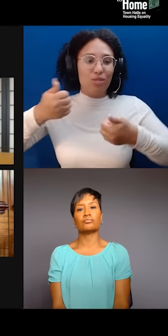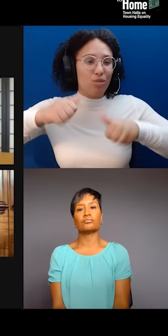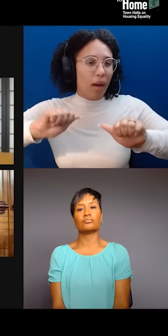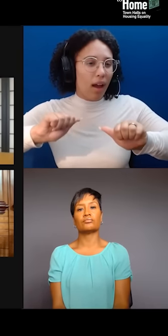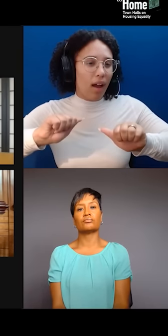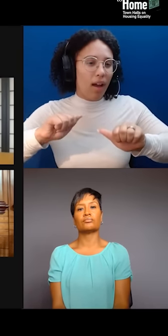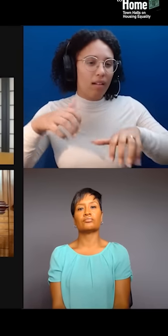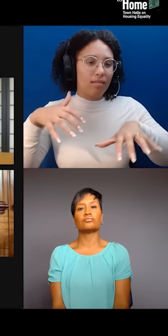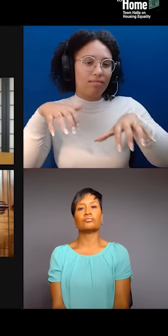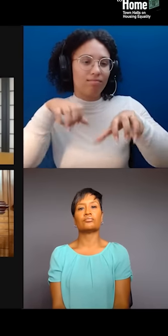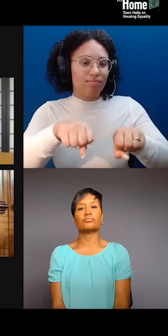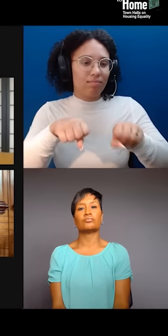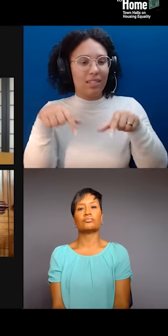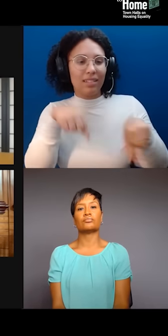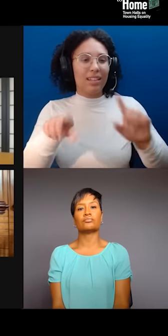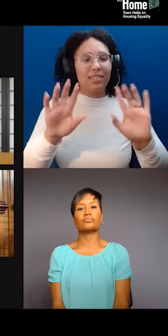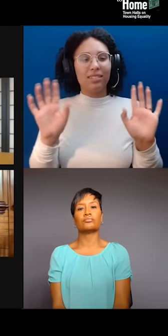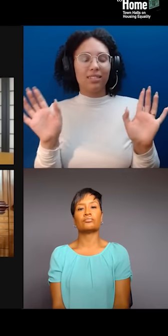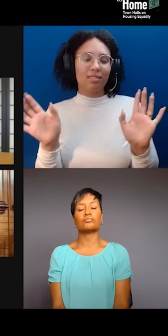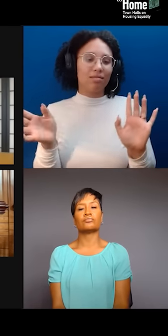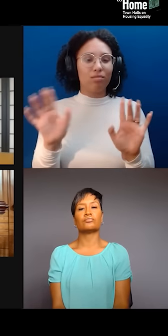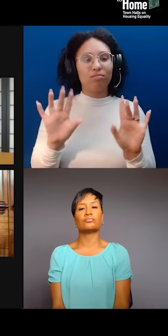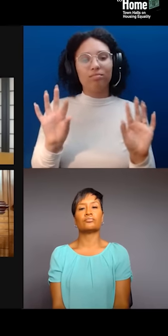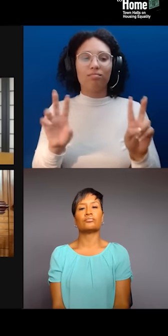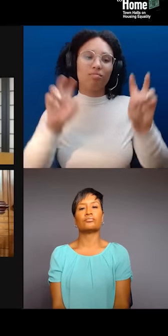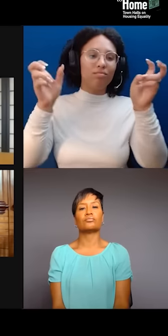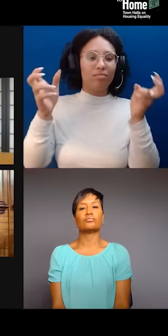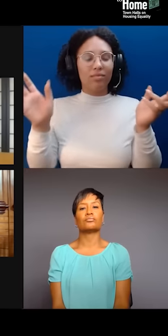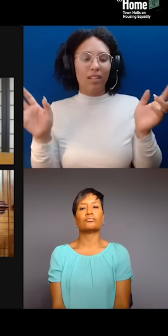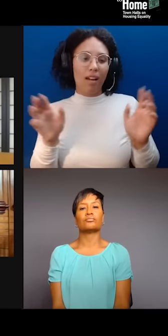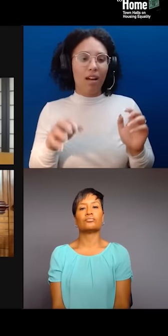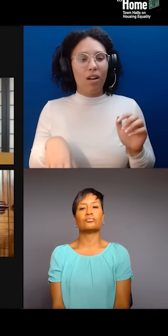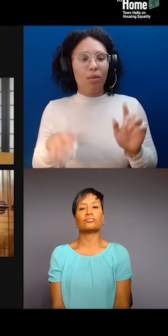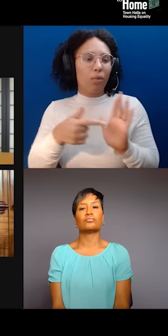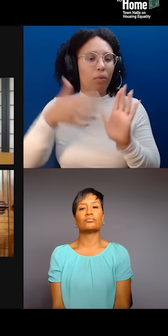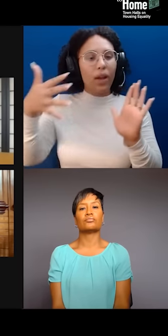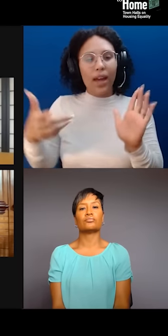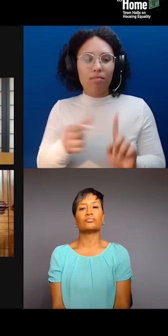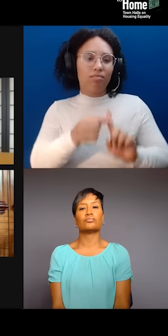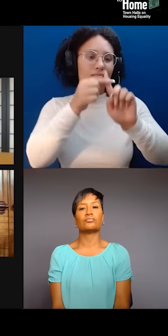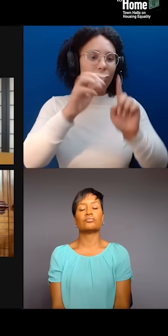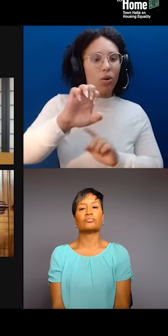the orientalism of Chinatown, right, for the tourist community, for for the tourists, right?